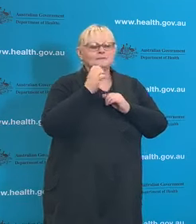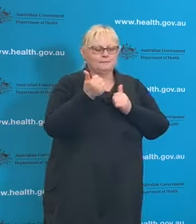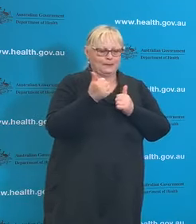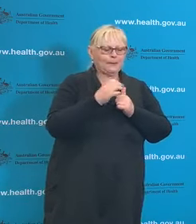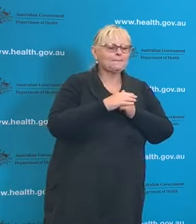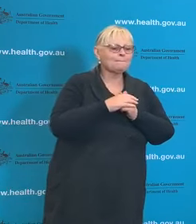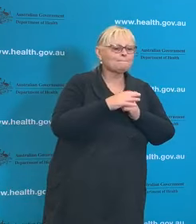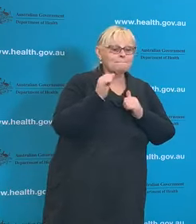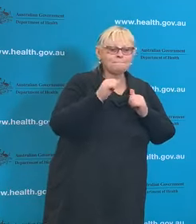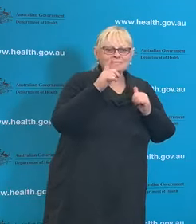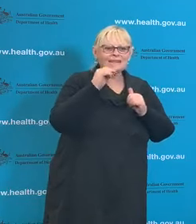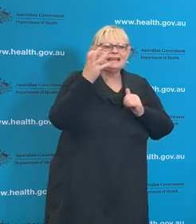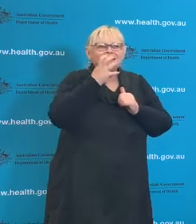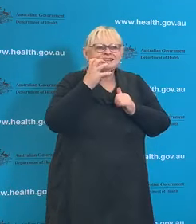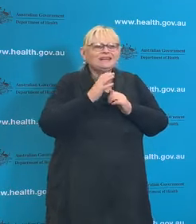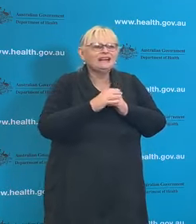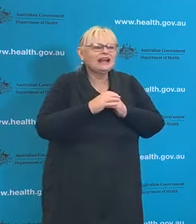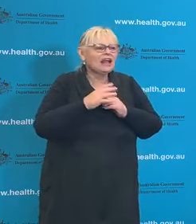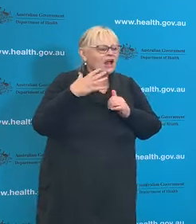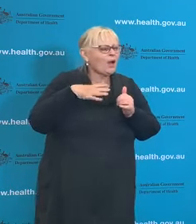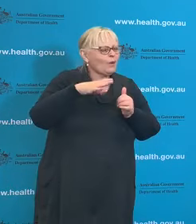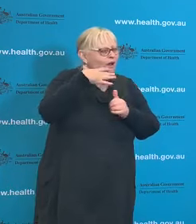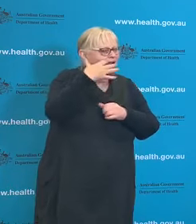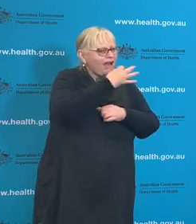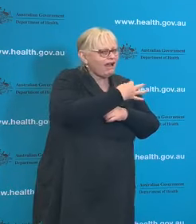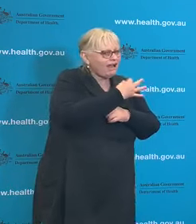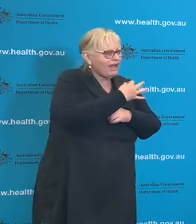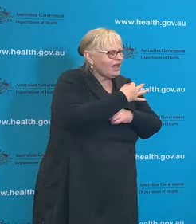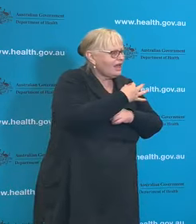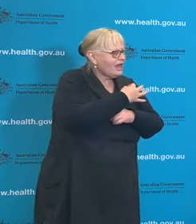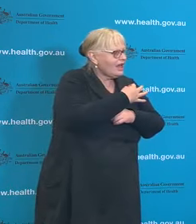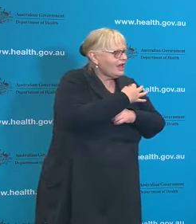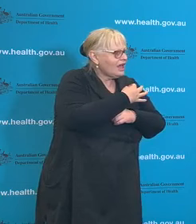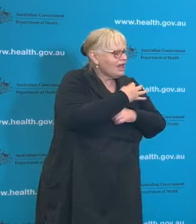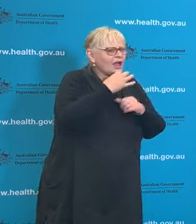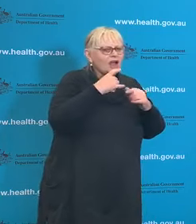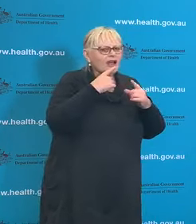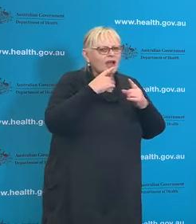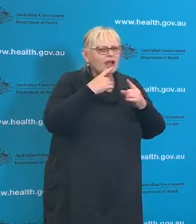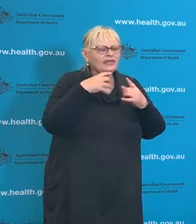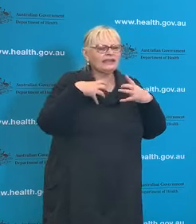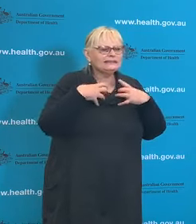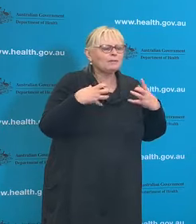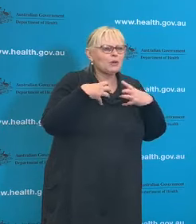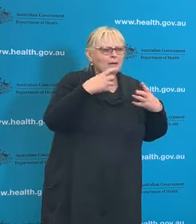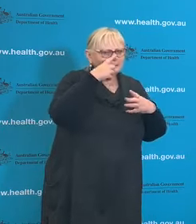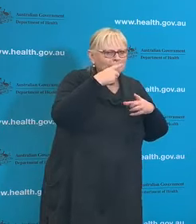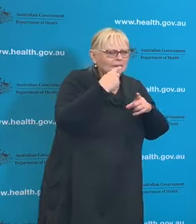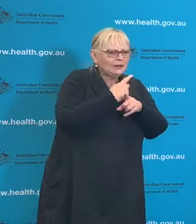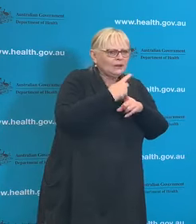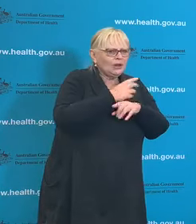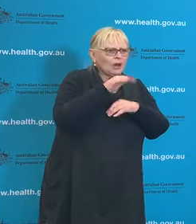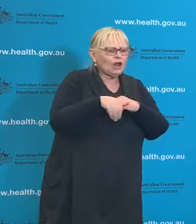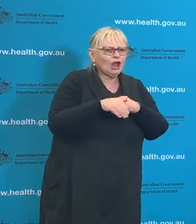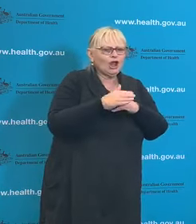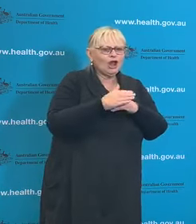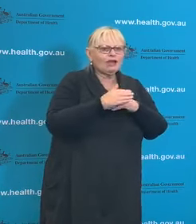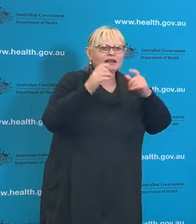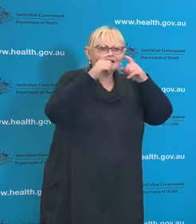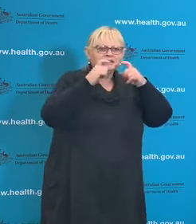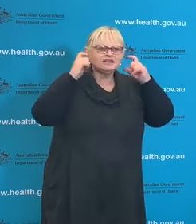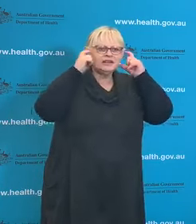I am sorry about that. I just wanted to ask, there are growing calls for cloth masks to be mandated